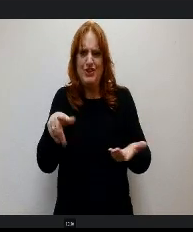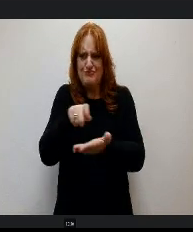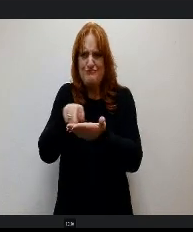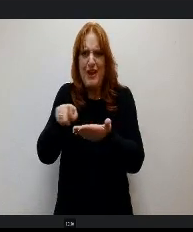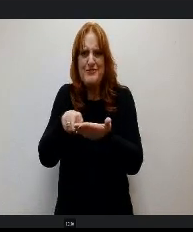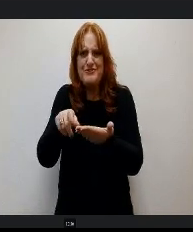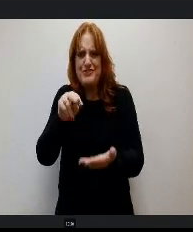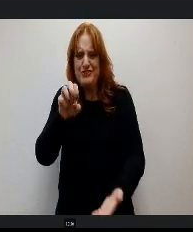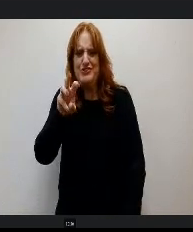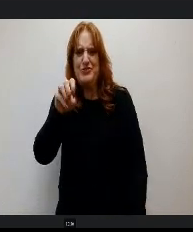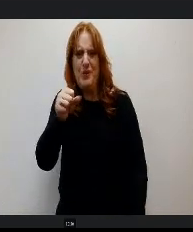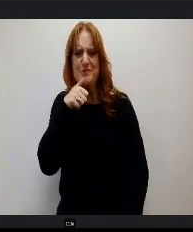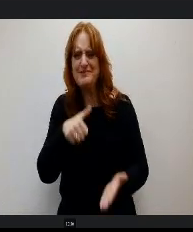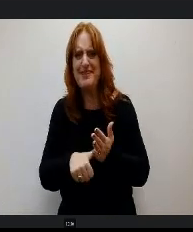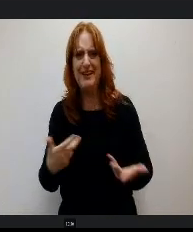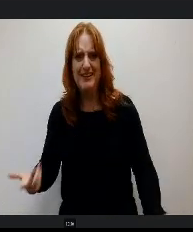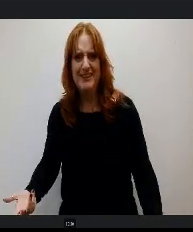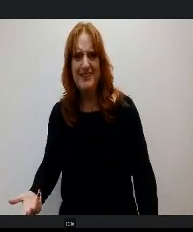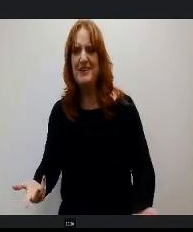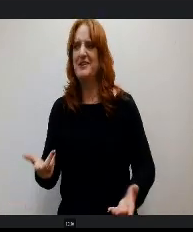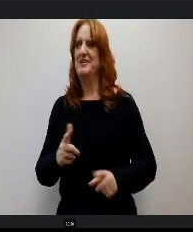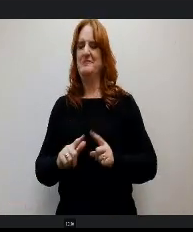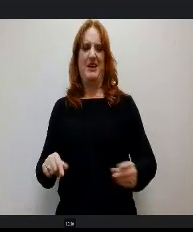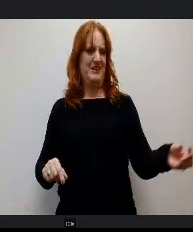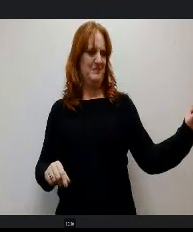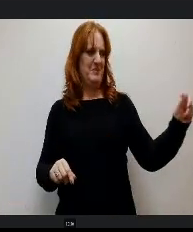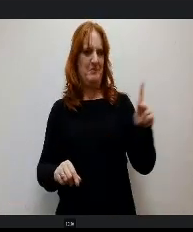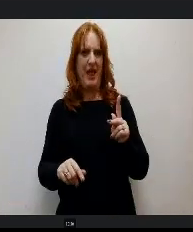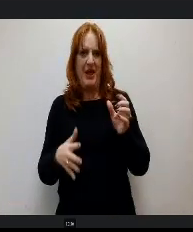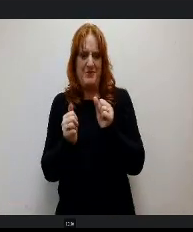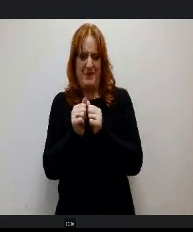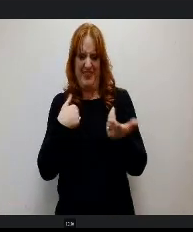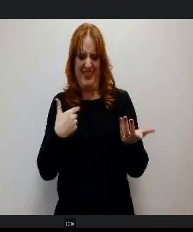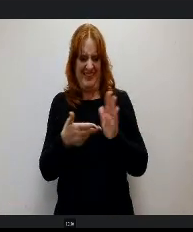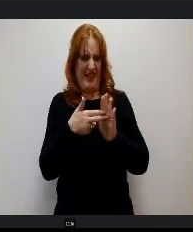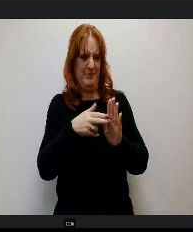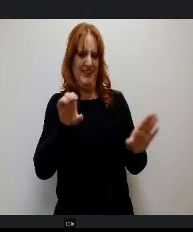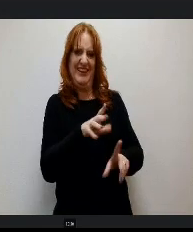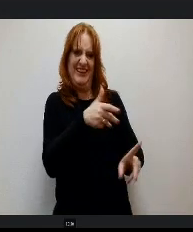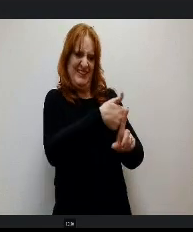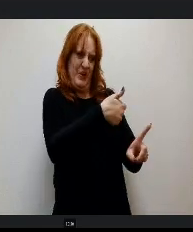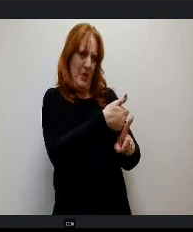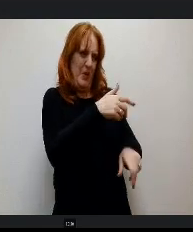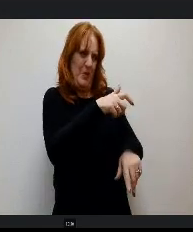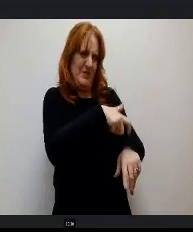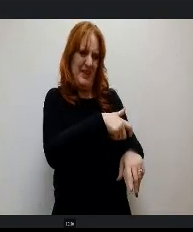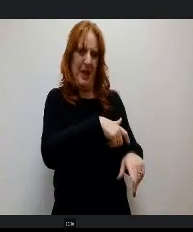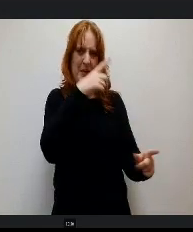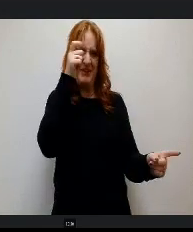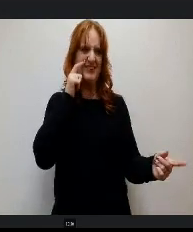He comes back with this that he did on his own time for a teacher that he's created this relationship with and